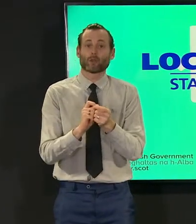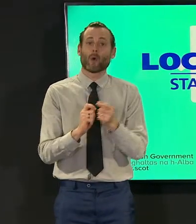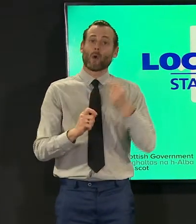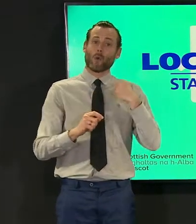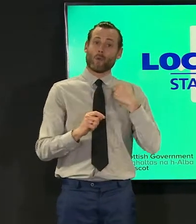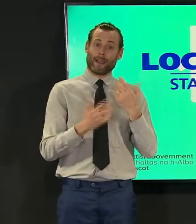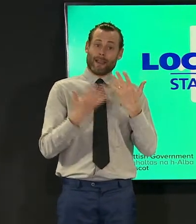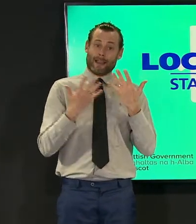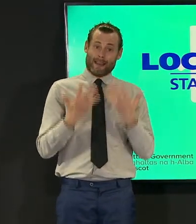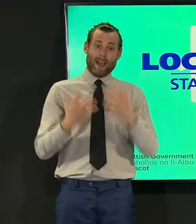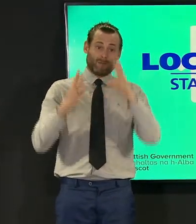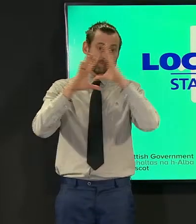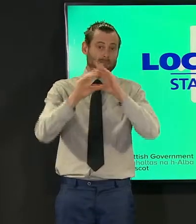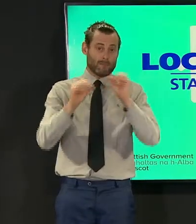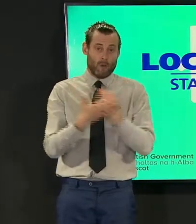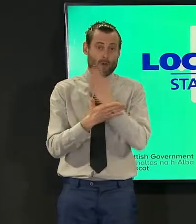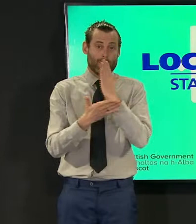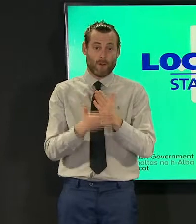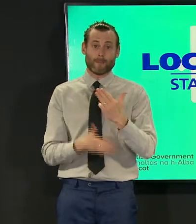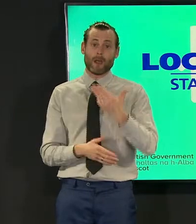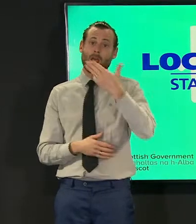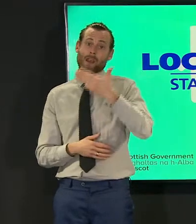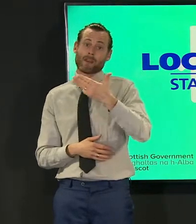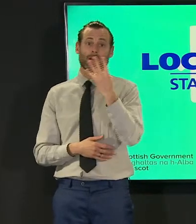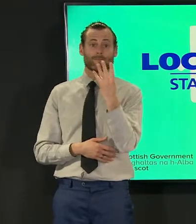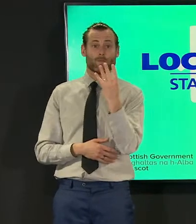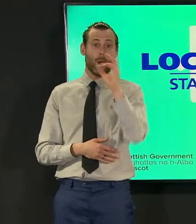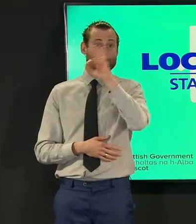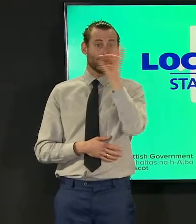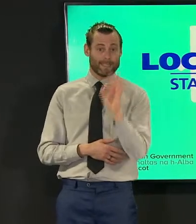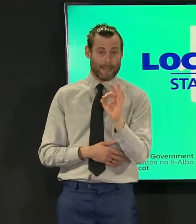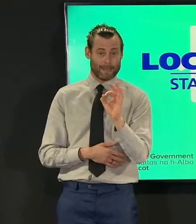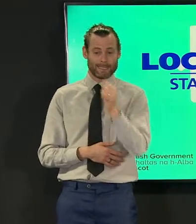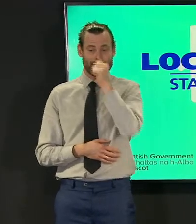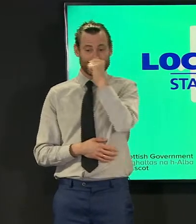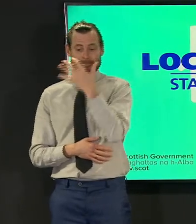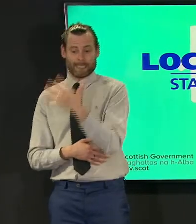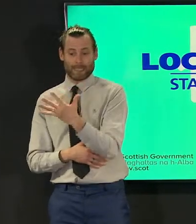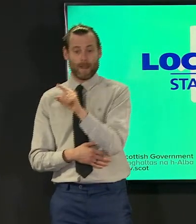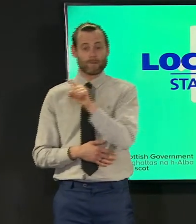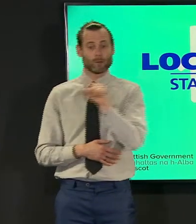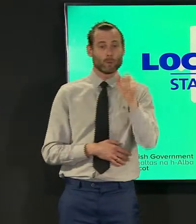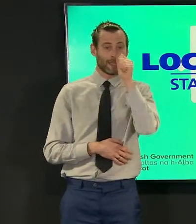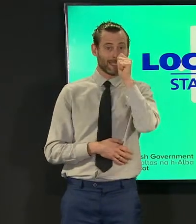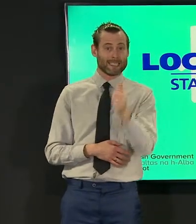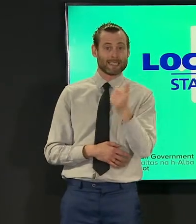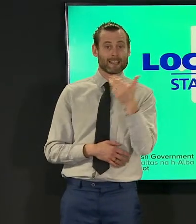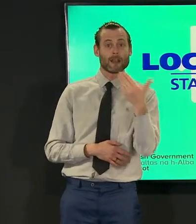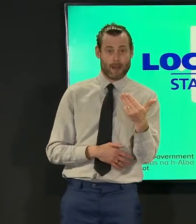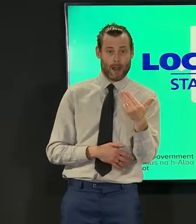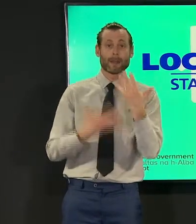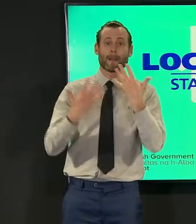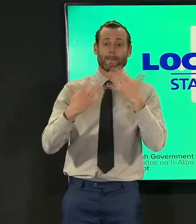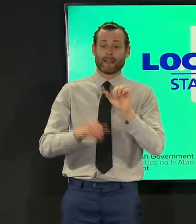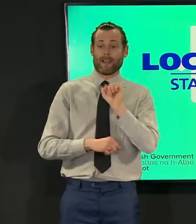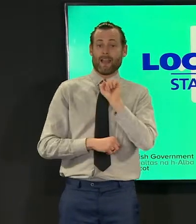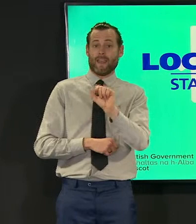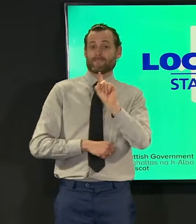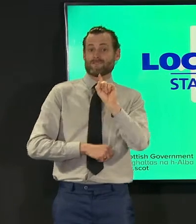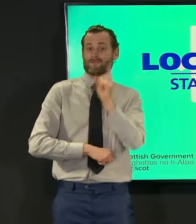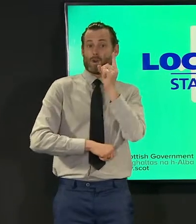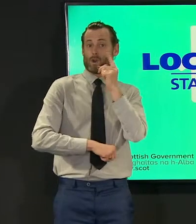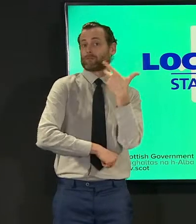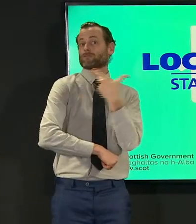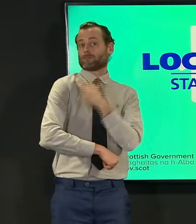i can confirm that 94 per cent of 65 to 69 year olds have now received a first dose of the vaccine